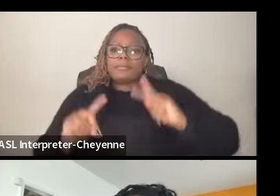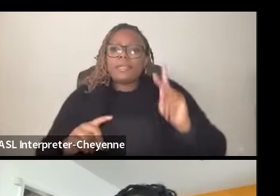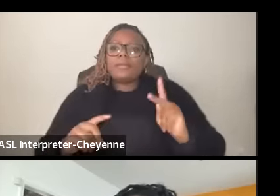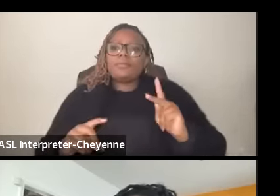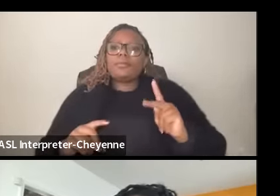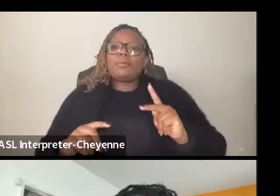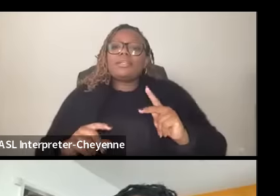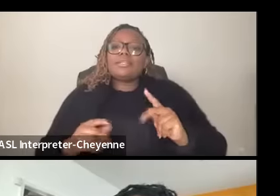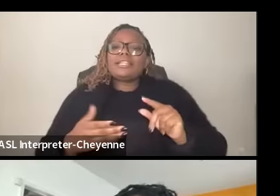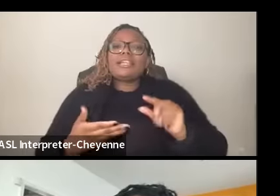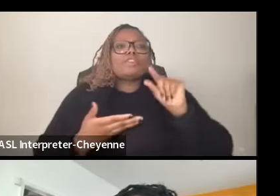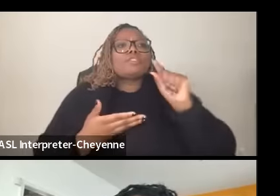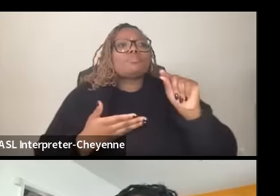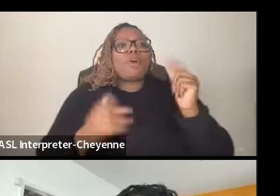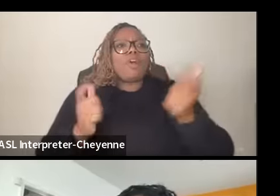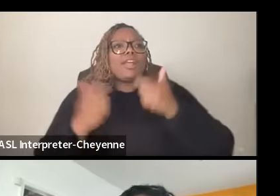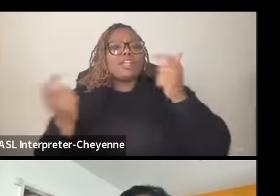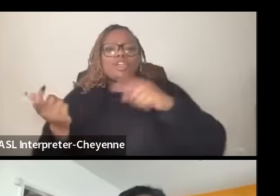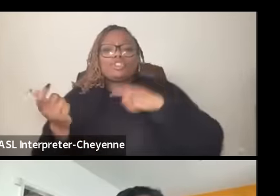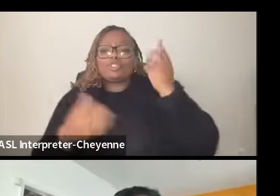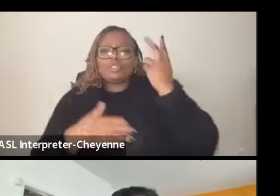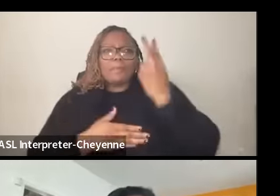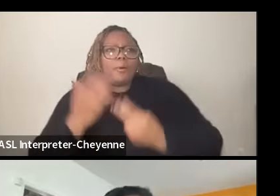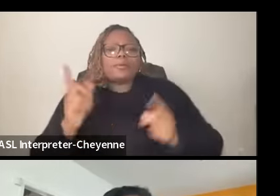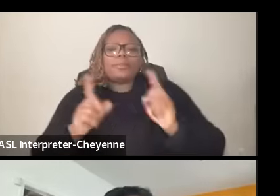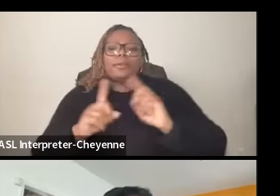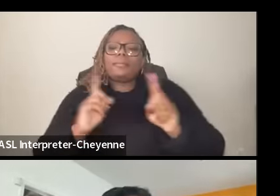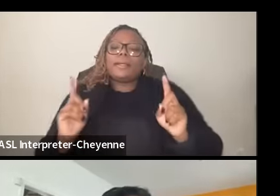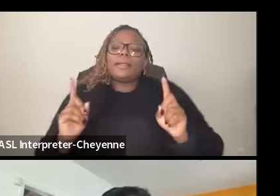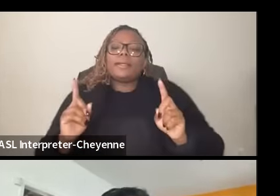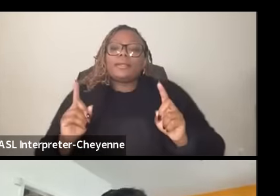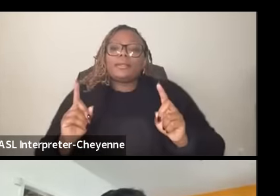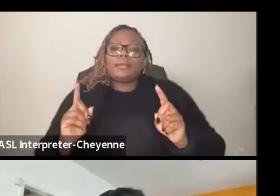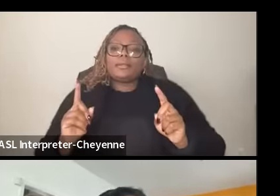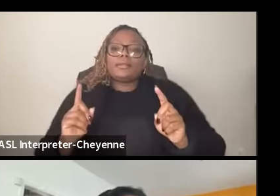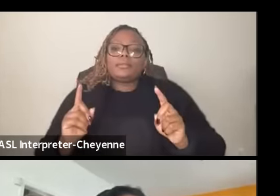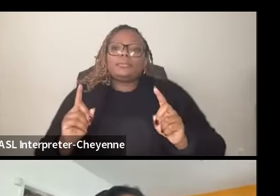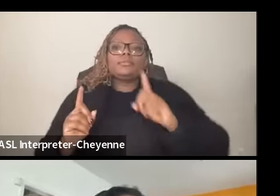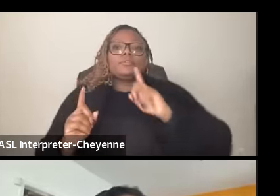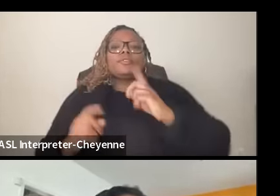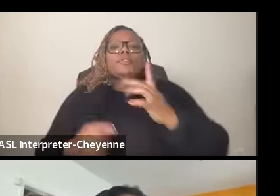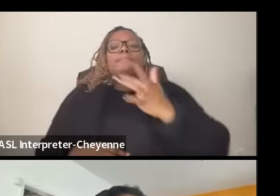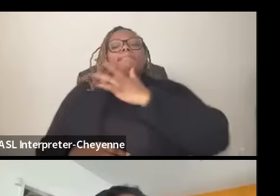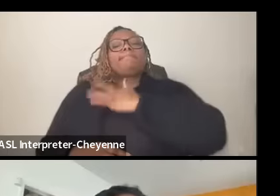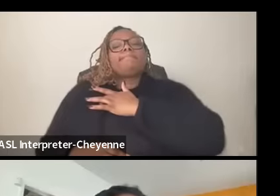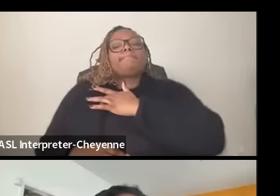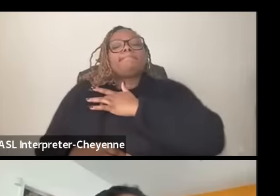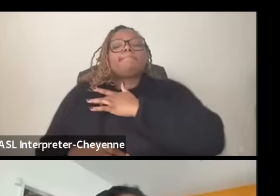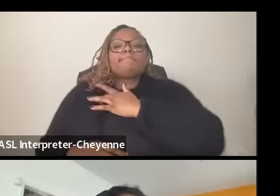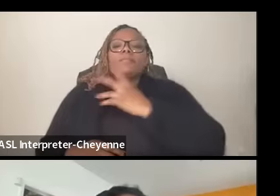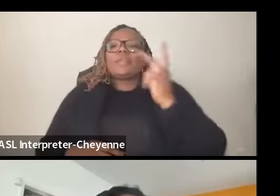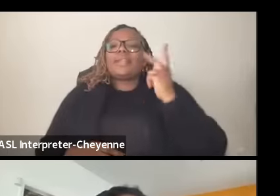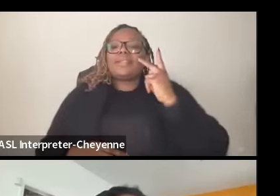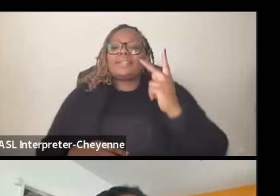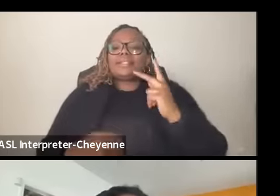large risks but it it really uh you know it really uh lifts my heart when I see the celebrations in